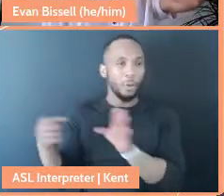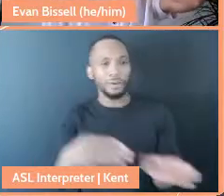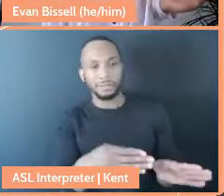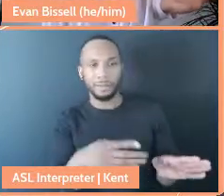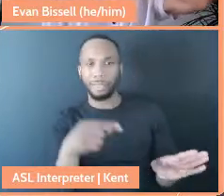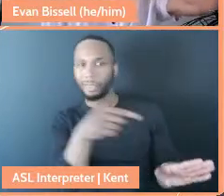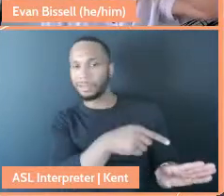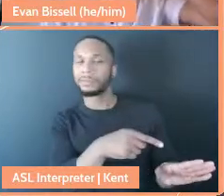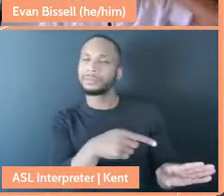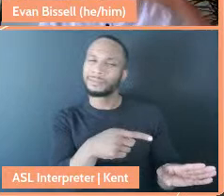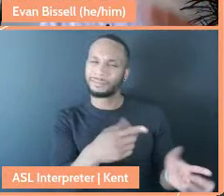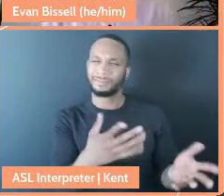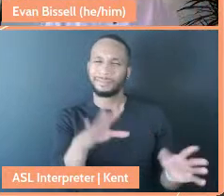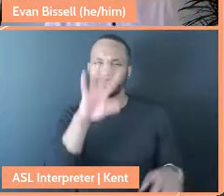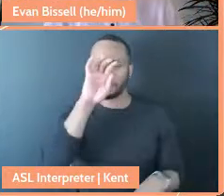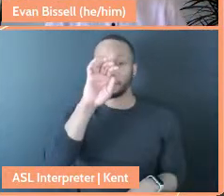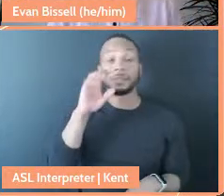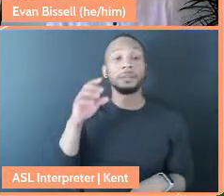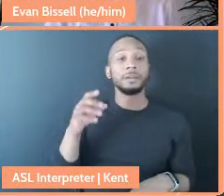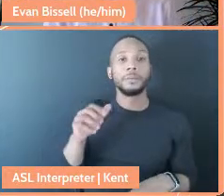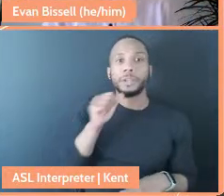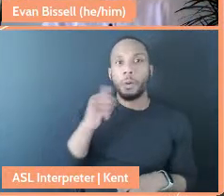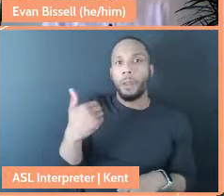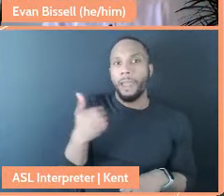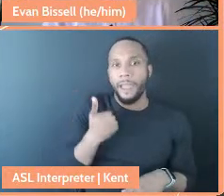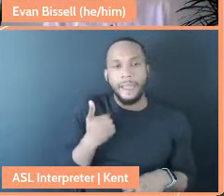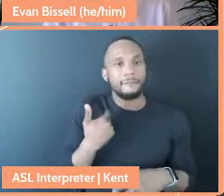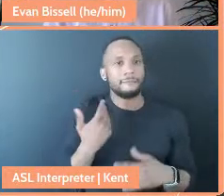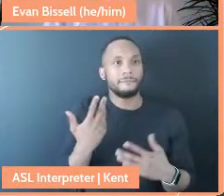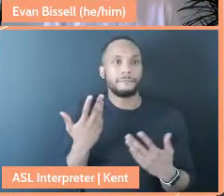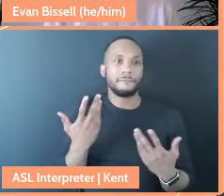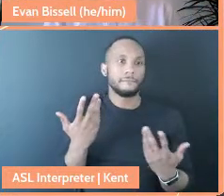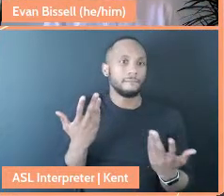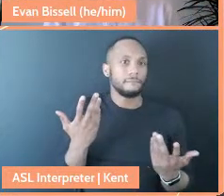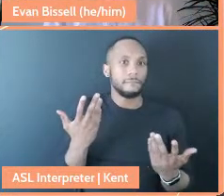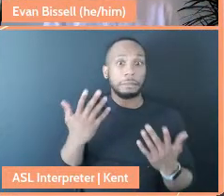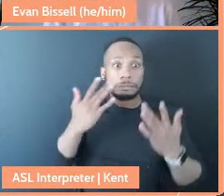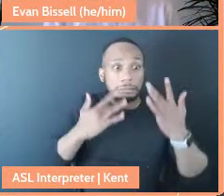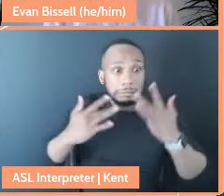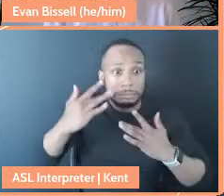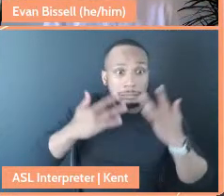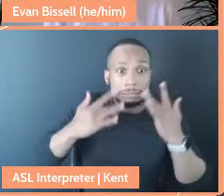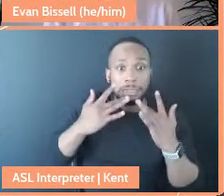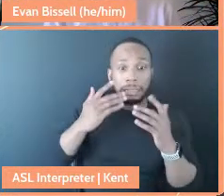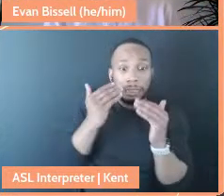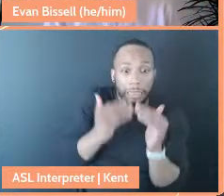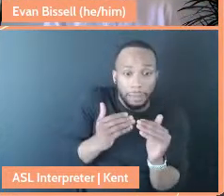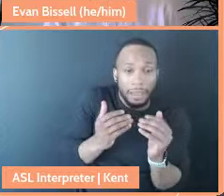And we don't have a deficit, a limited amount of care. We can care for everybody.